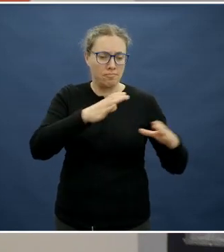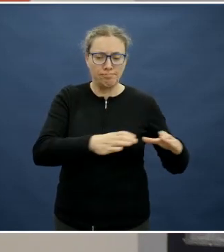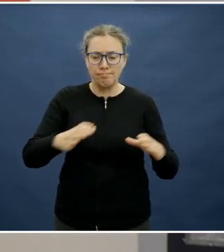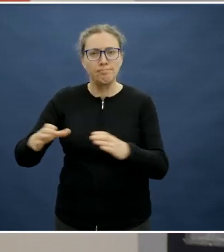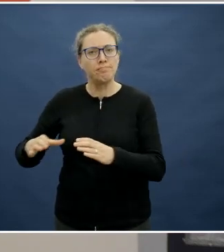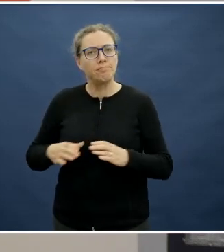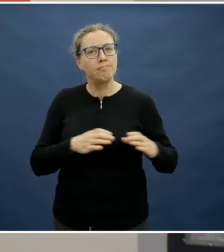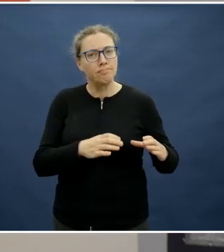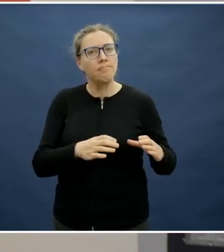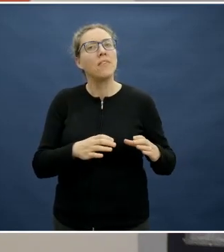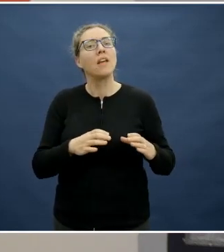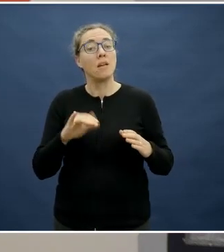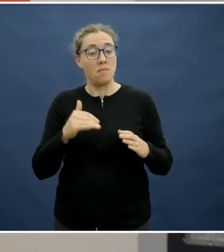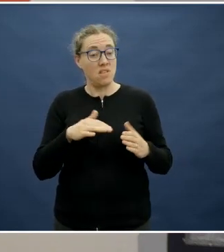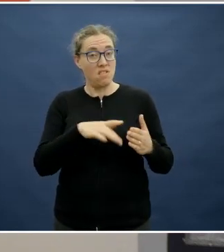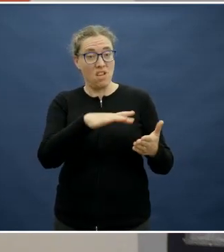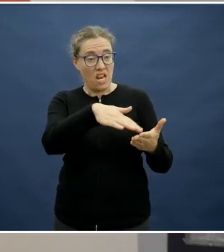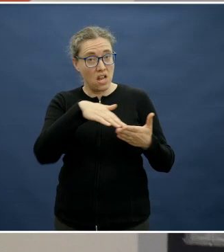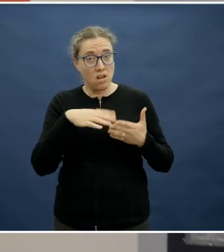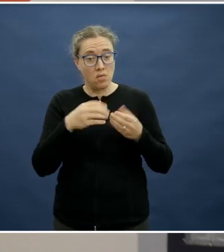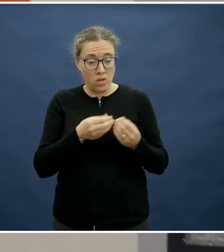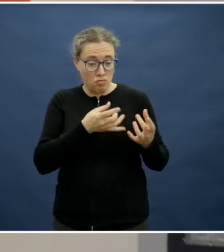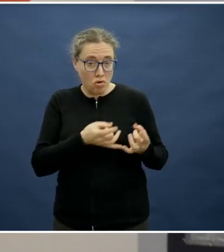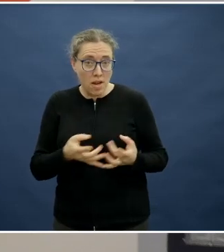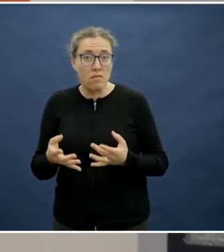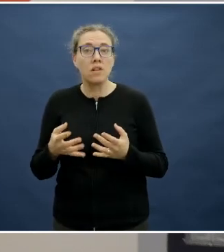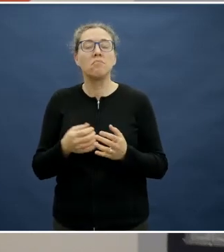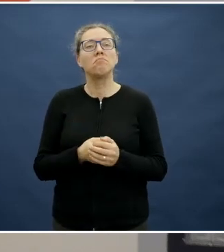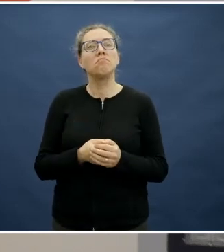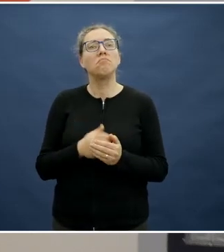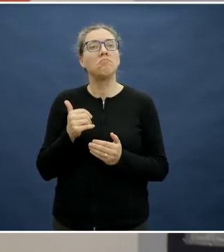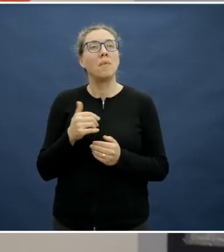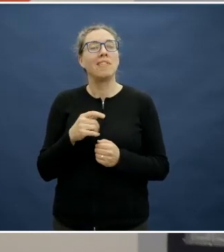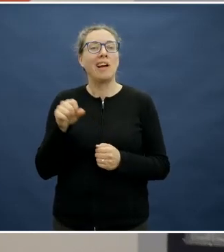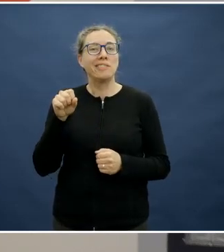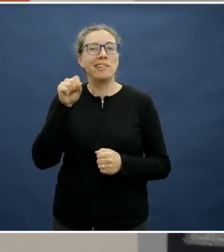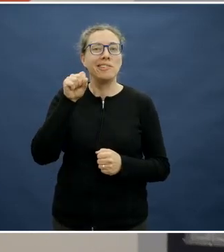in preparing meals and they might just crunch on veges while you're cooking and they might